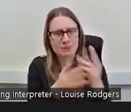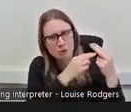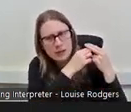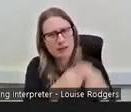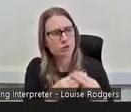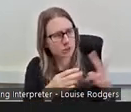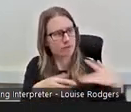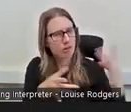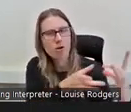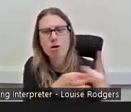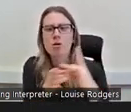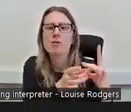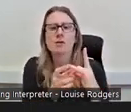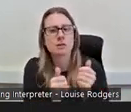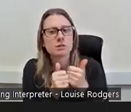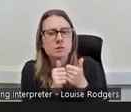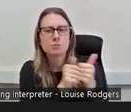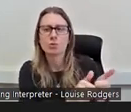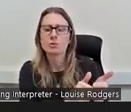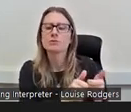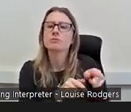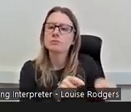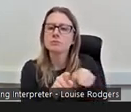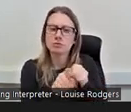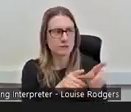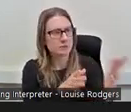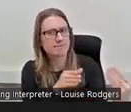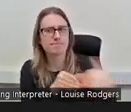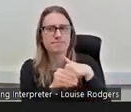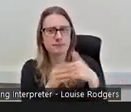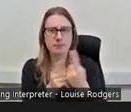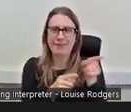more supported and be part of something that they really enjoy and are interested in.